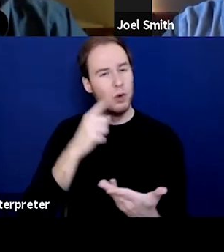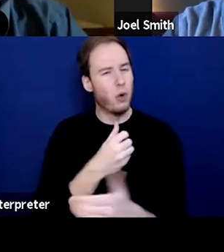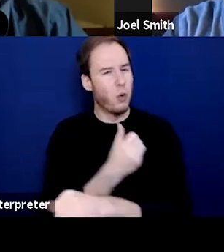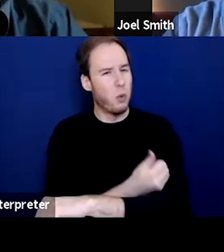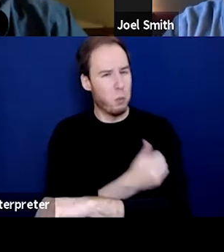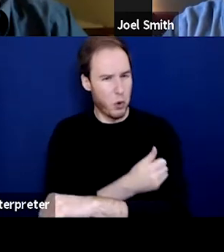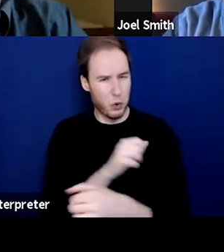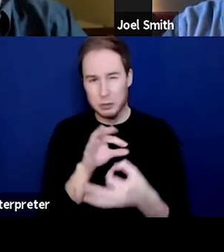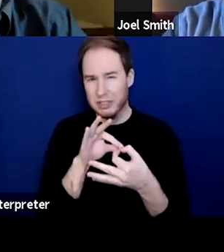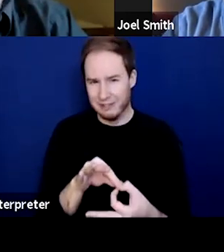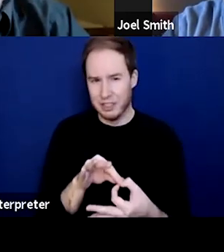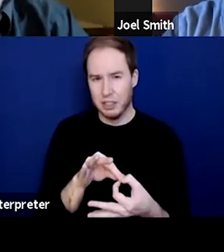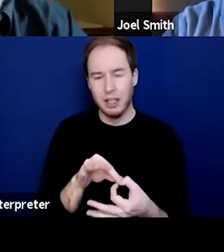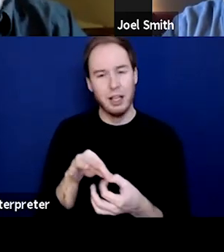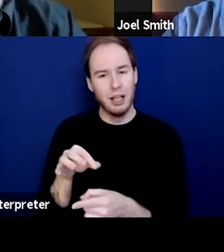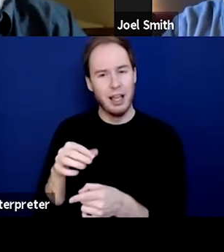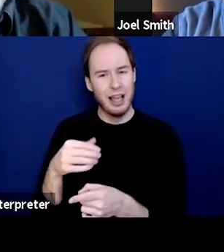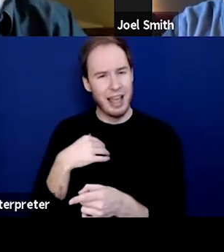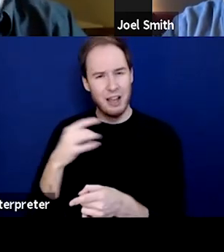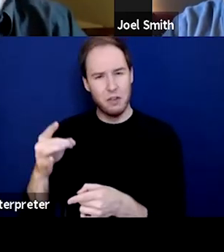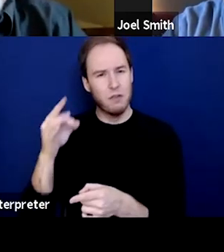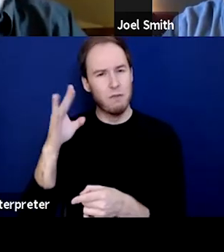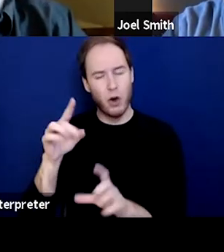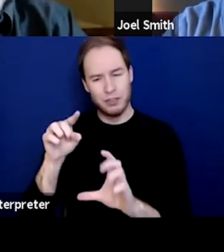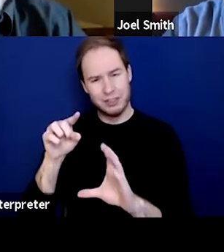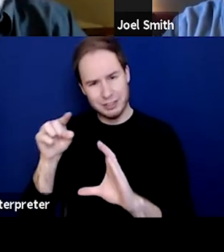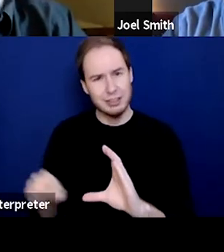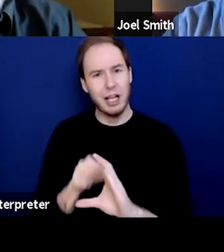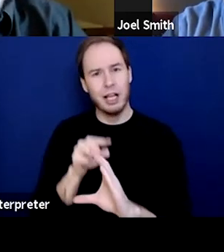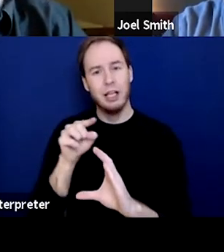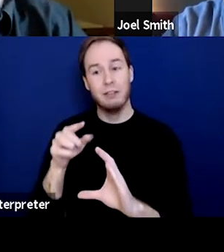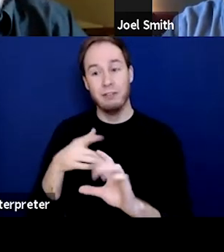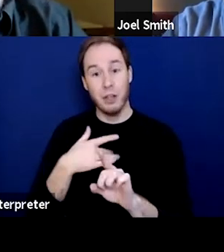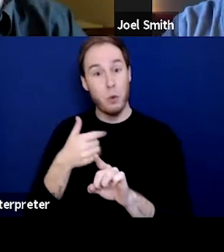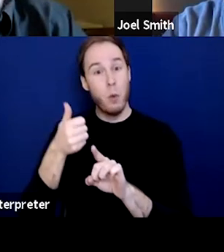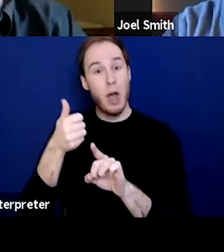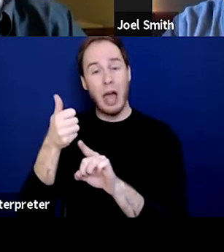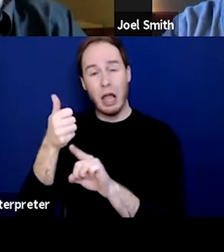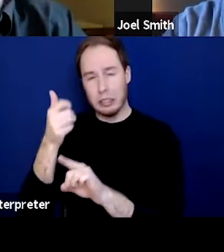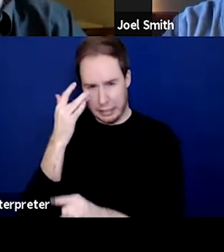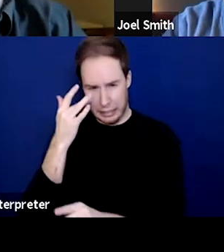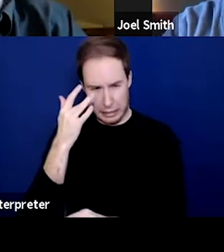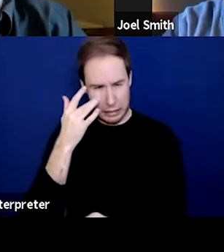is this wicked cycle of well sick, well sick. And what folks need to understand